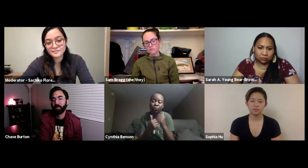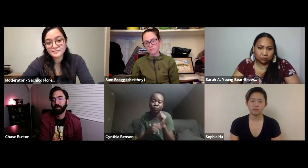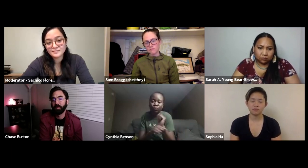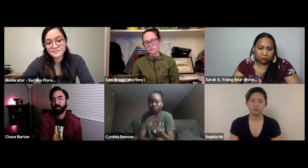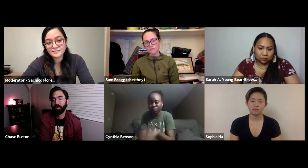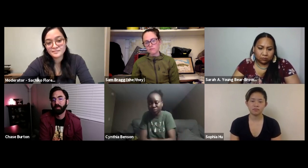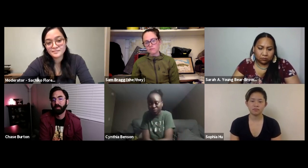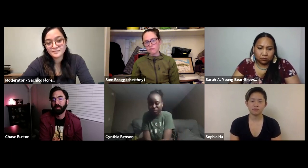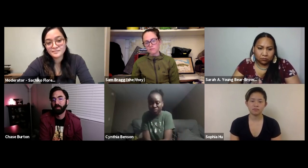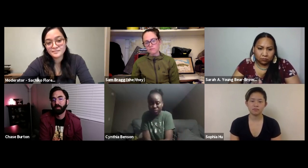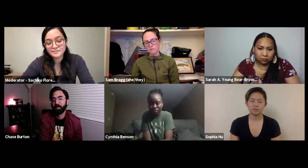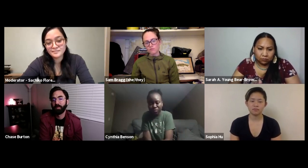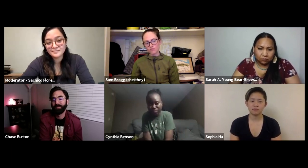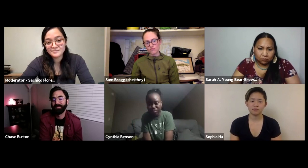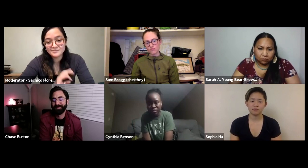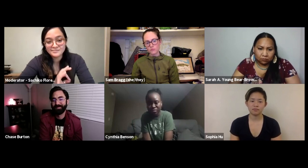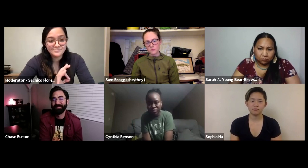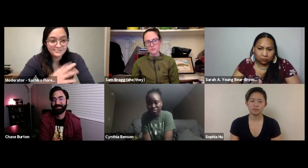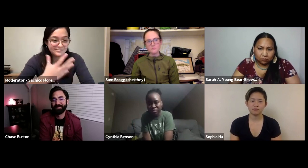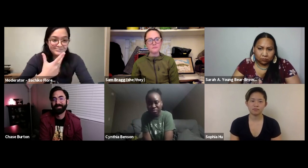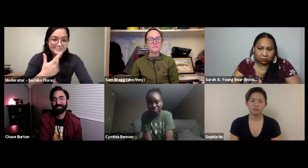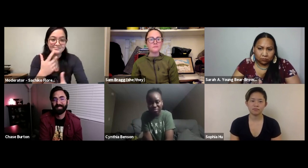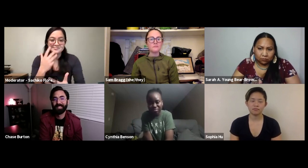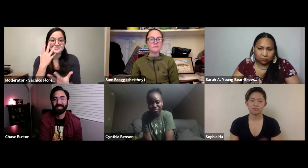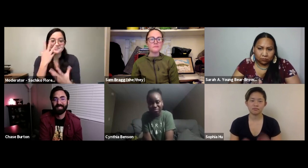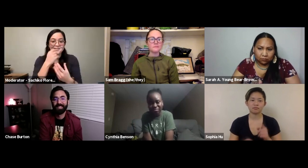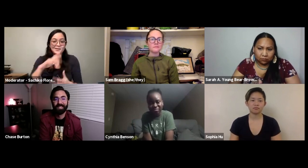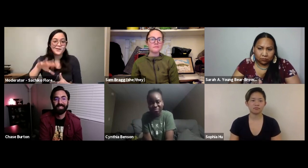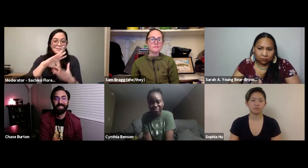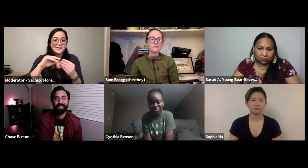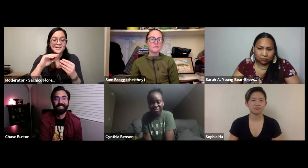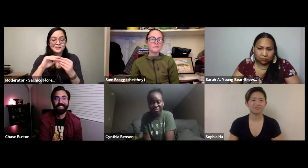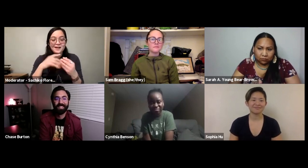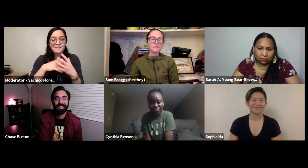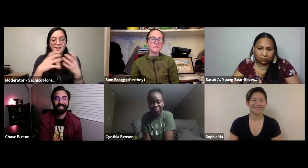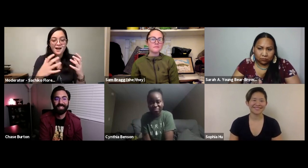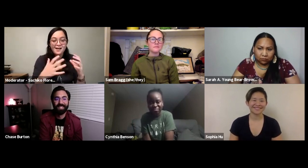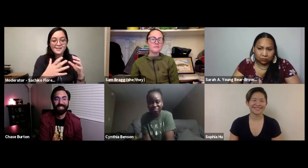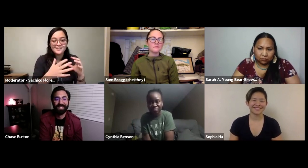together so I think that's how that works the best.